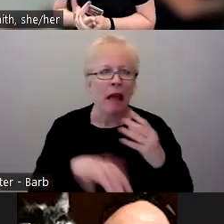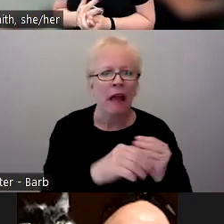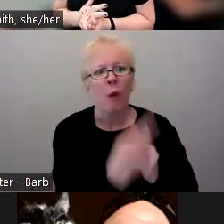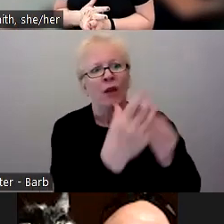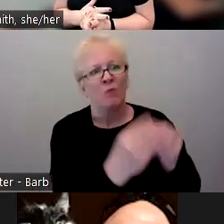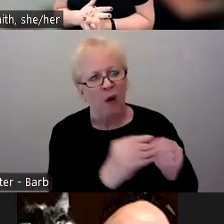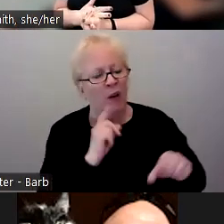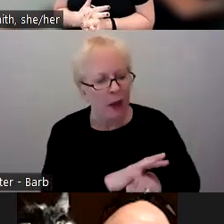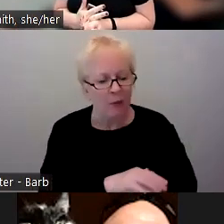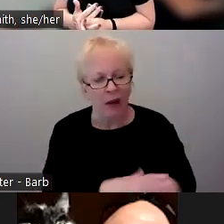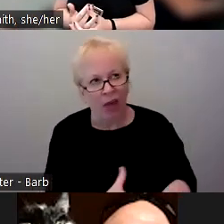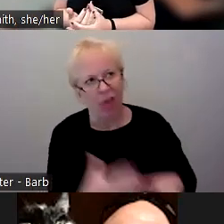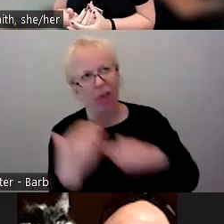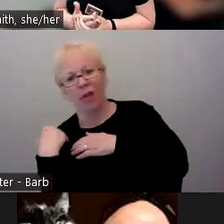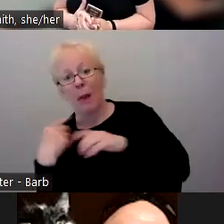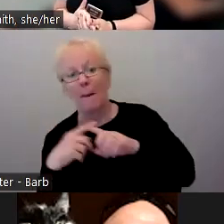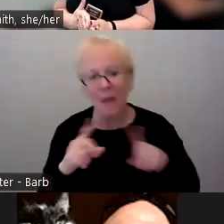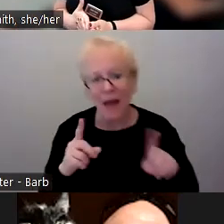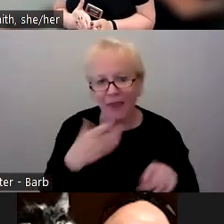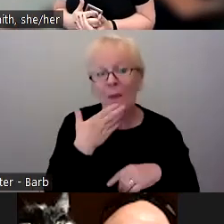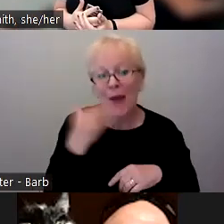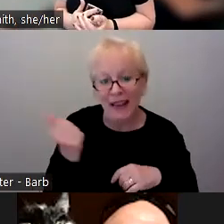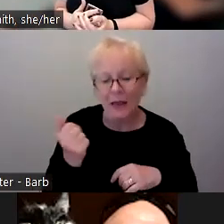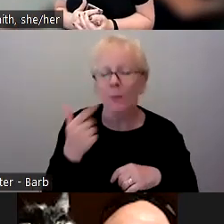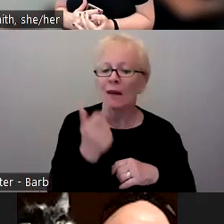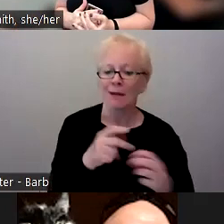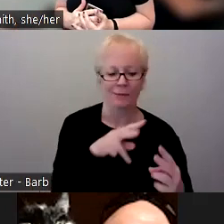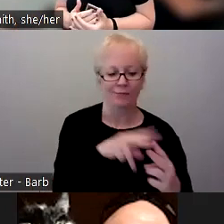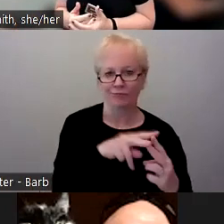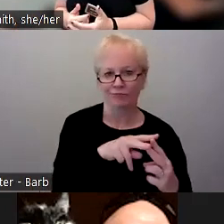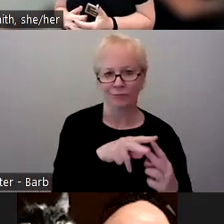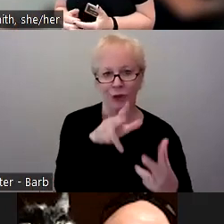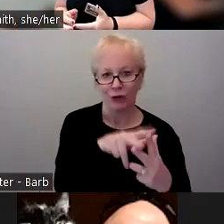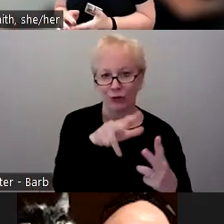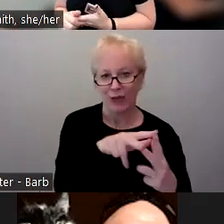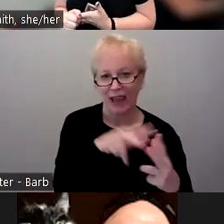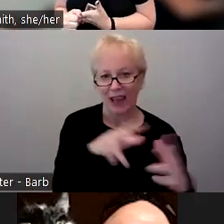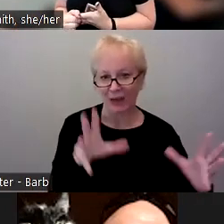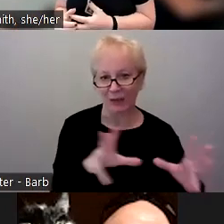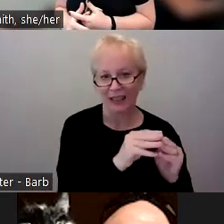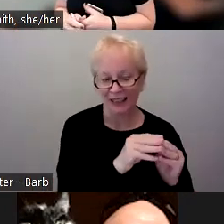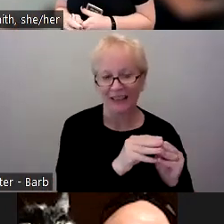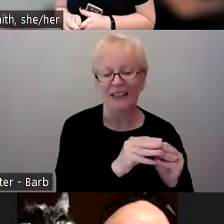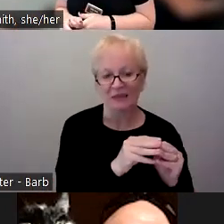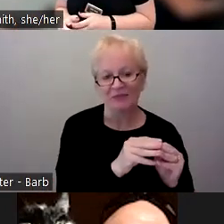But the best part is because you're meeting in a duo or in a triad, in this case, Amanda,